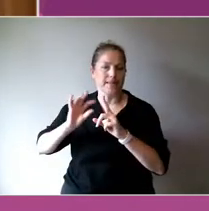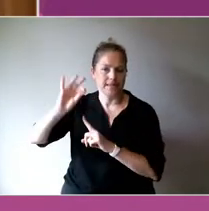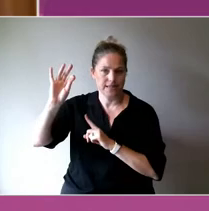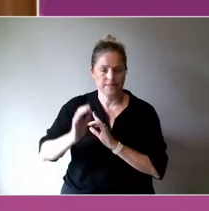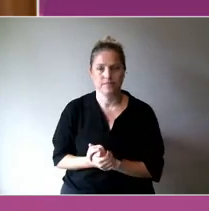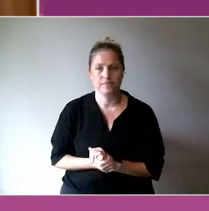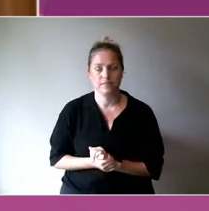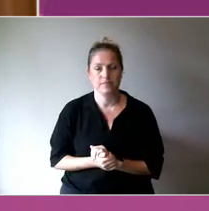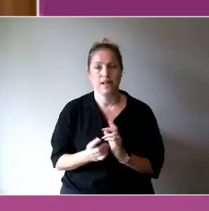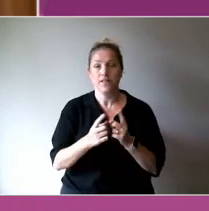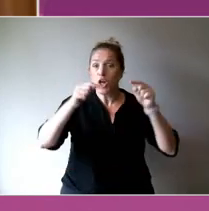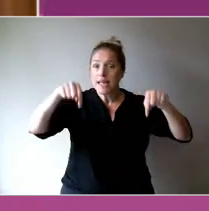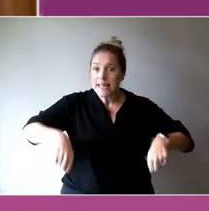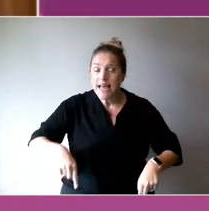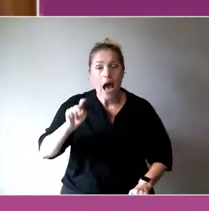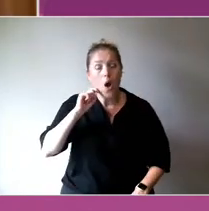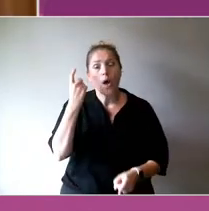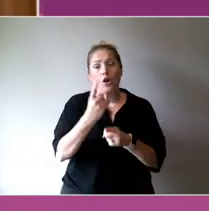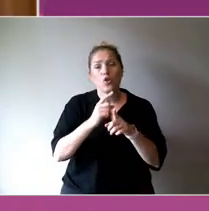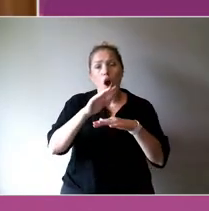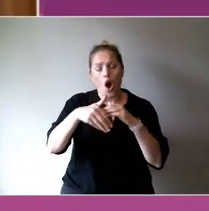A subject about which we're all passionate.